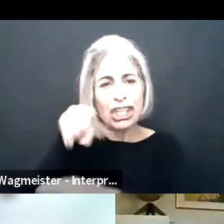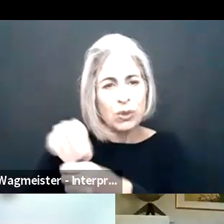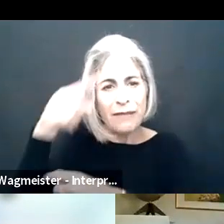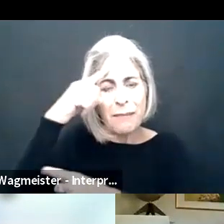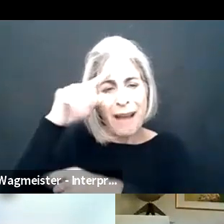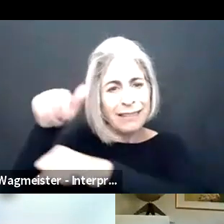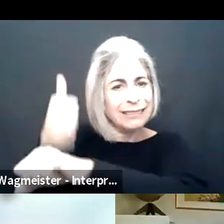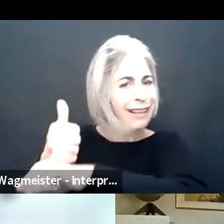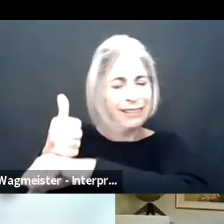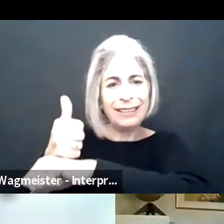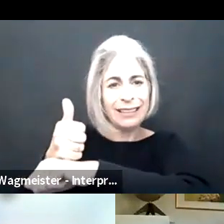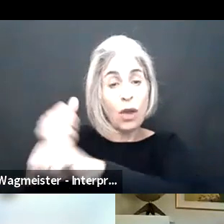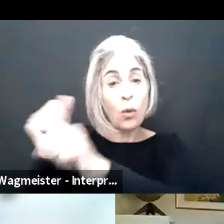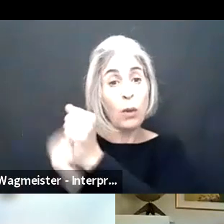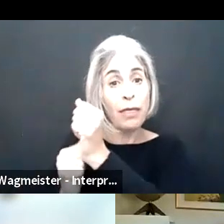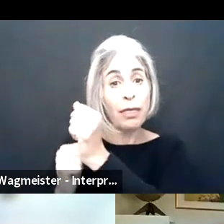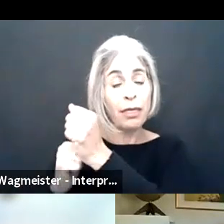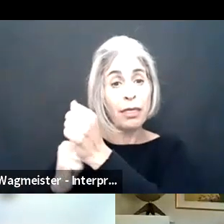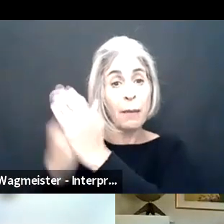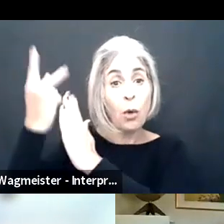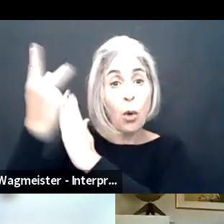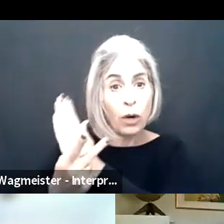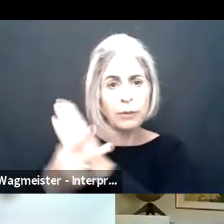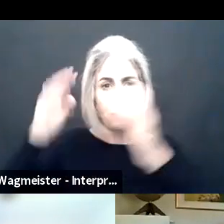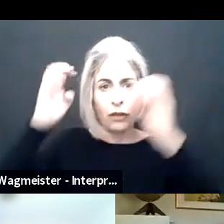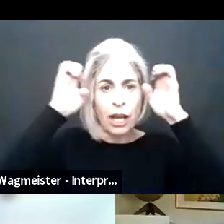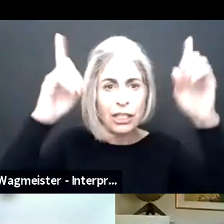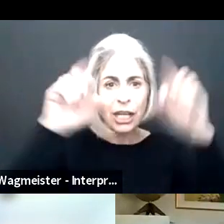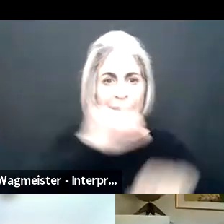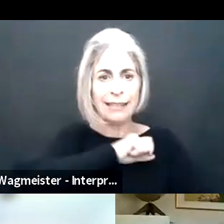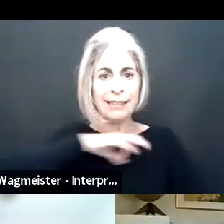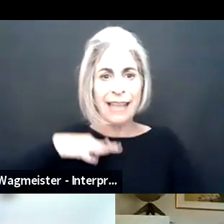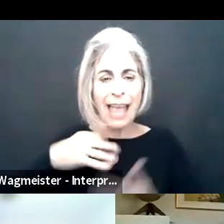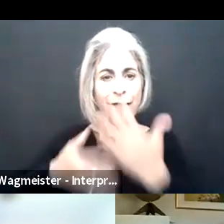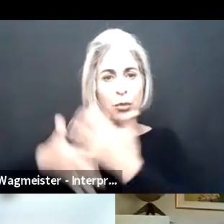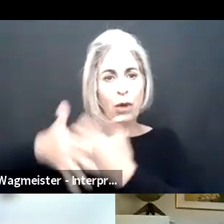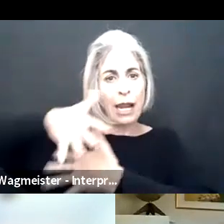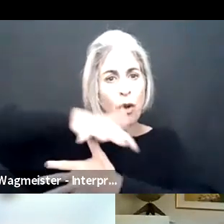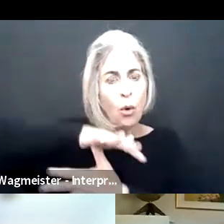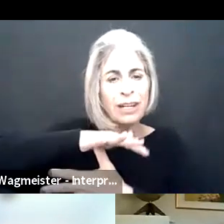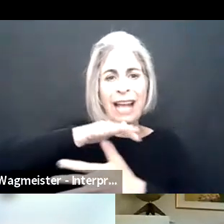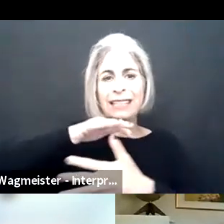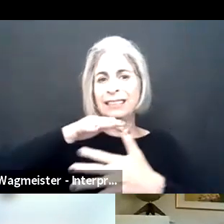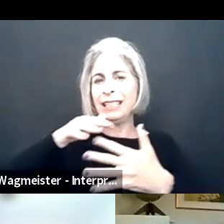disabilities have been magnified when there's a lack of that inclusive mindset that Sachin just mentioned.